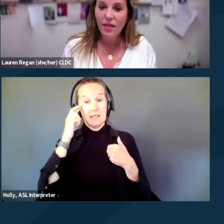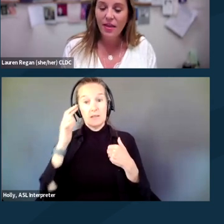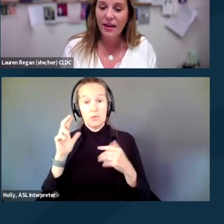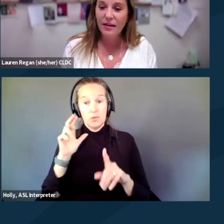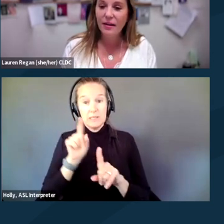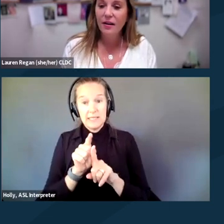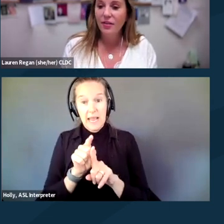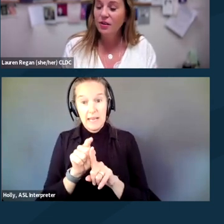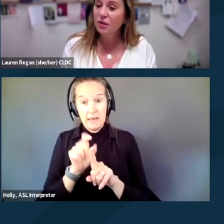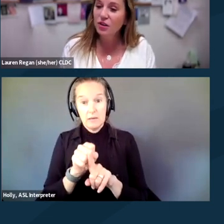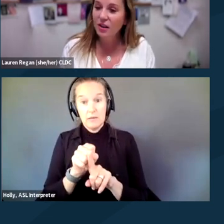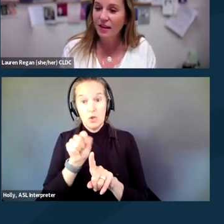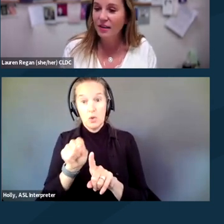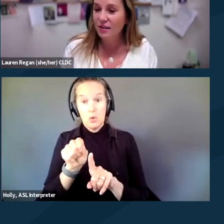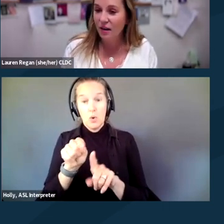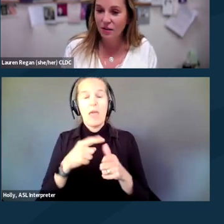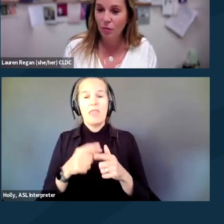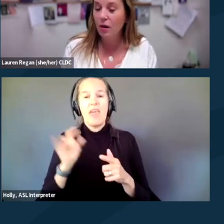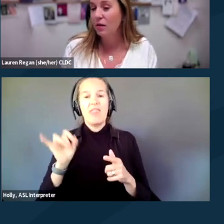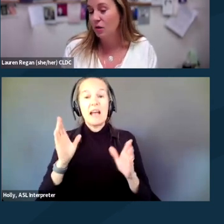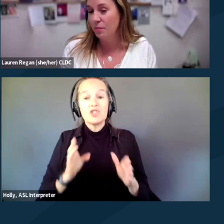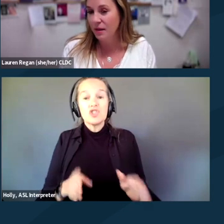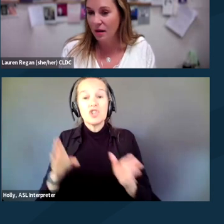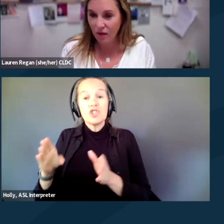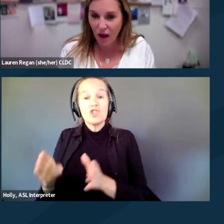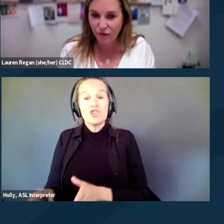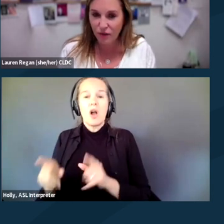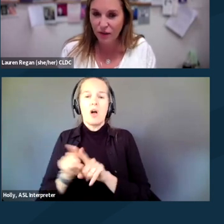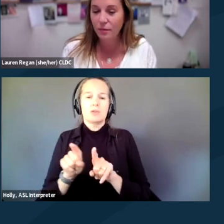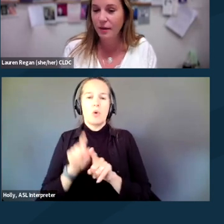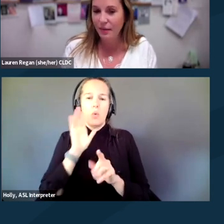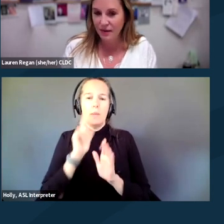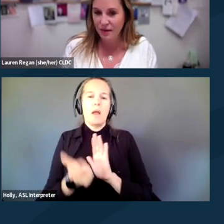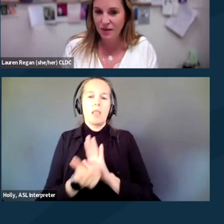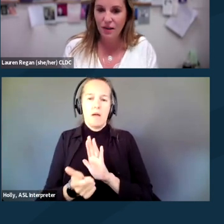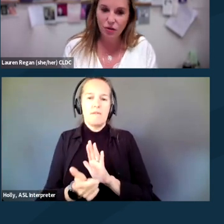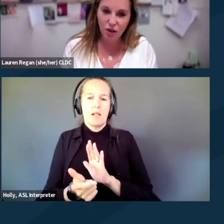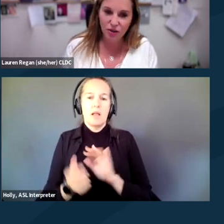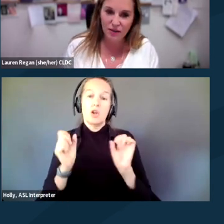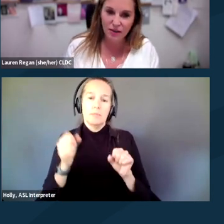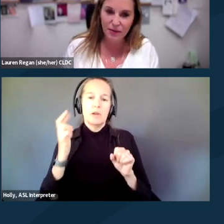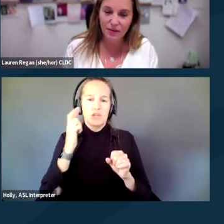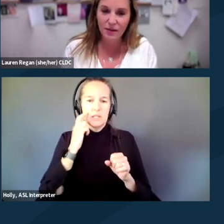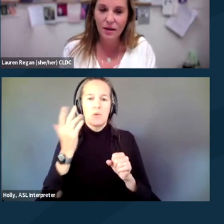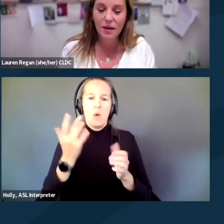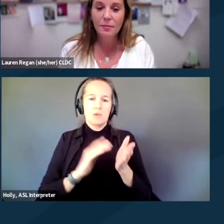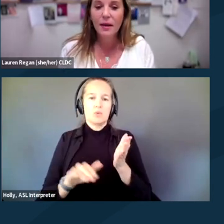then the search that they conduct will also be unlawful and could be a basis to get your charges dismissed.